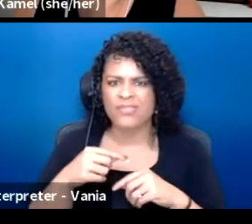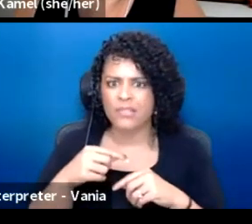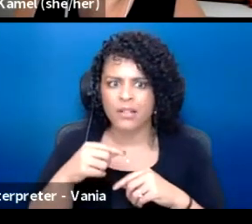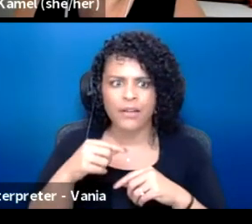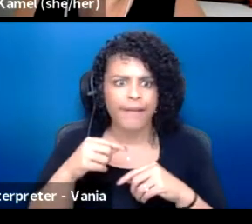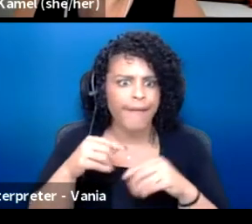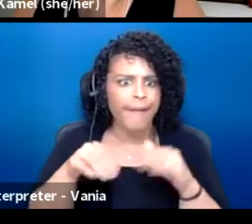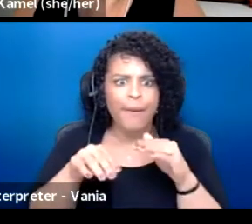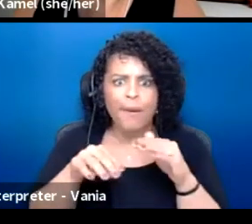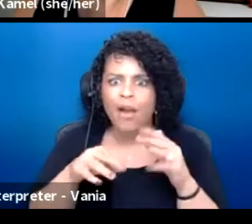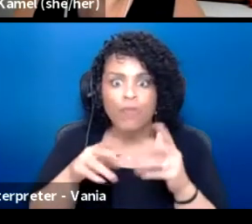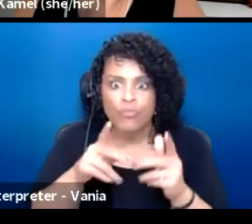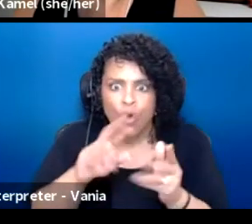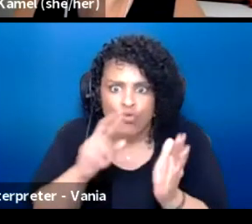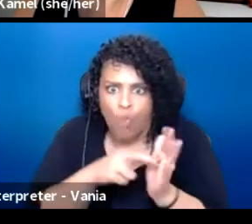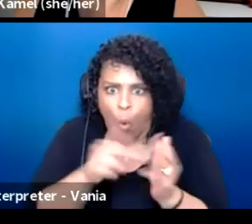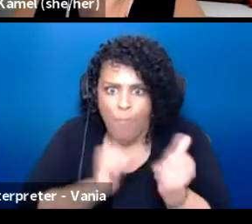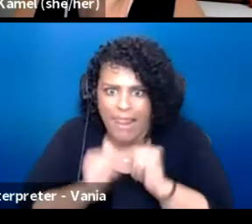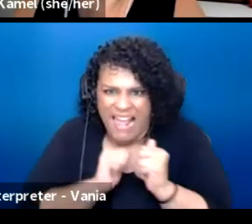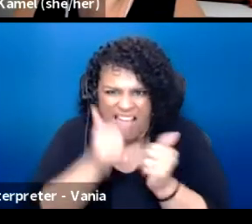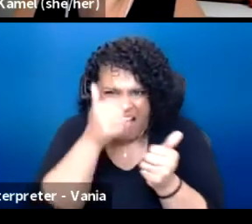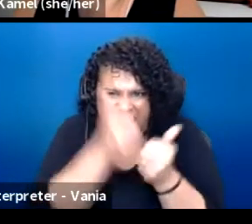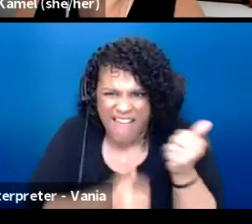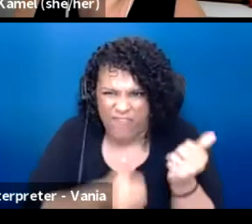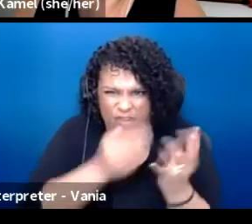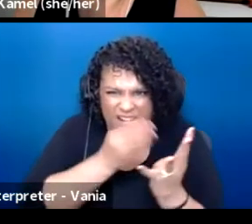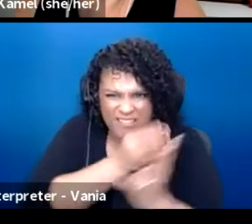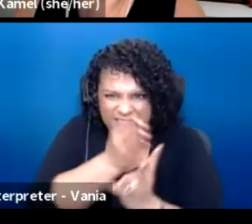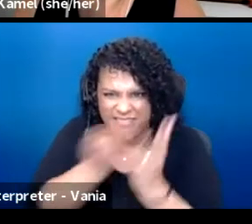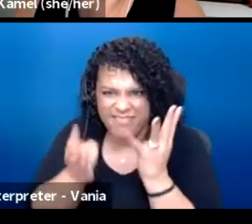Basically we did role-playing where we had to convince